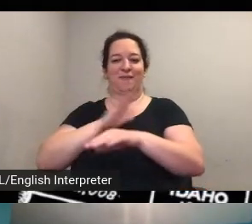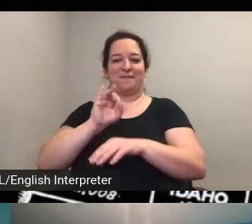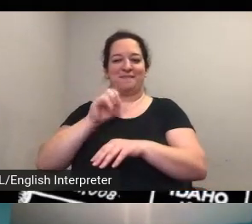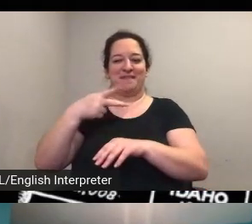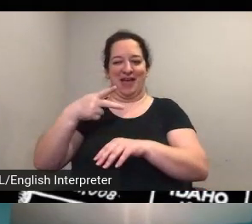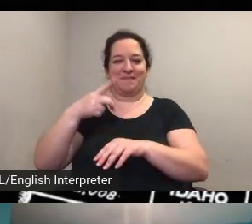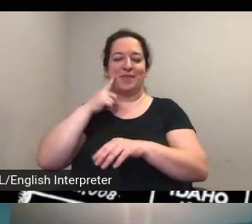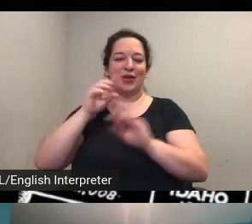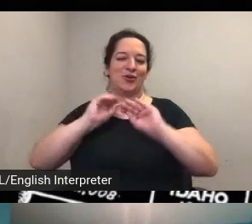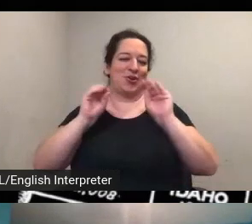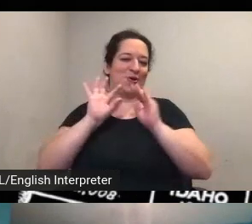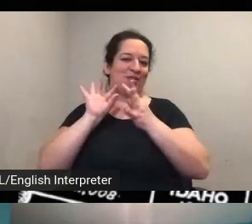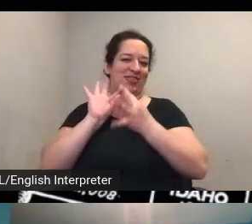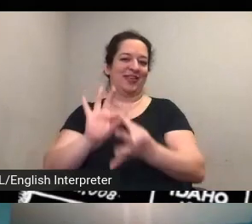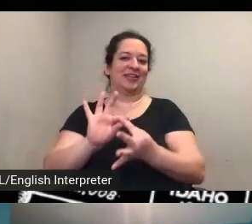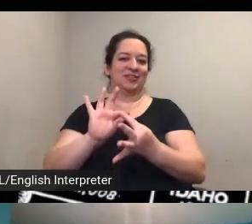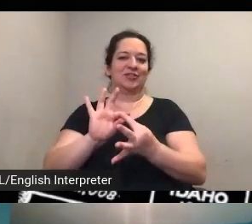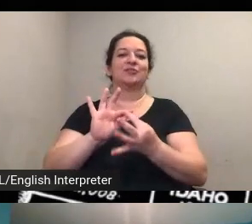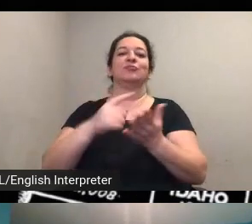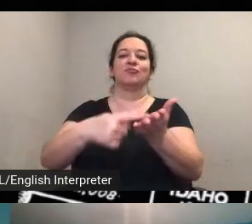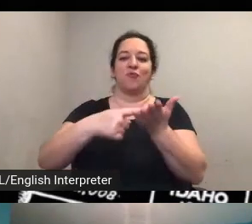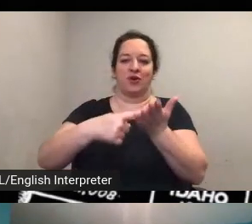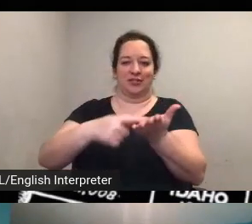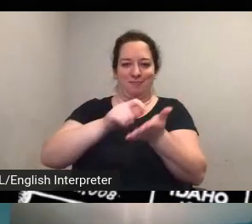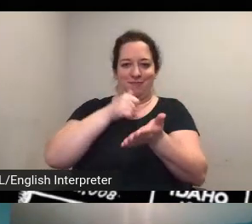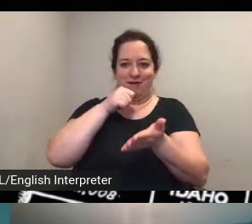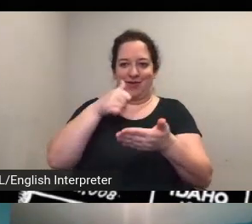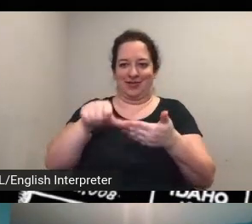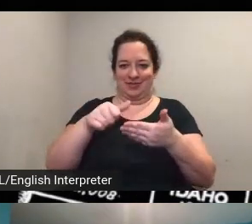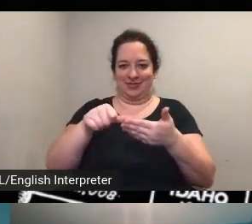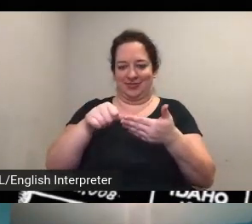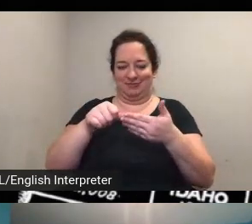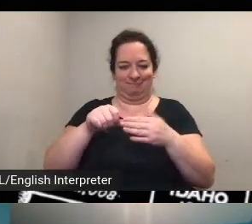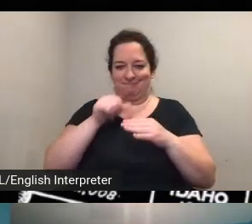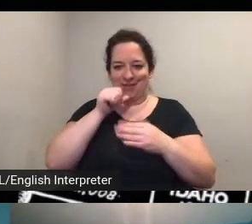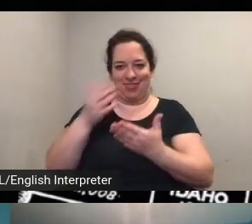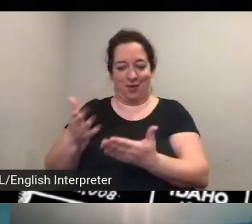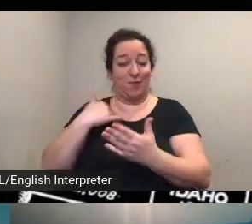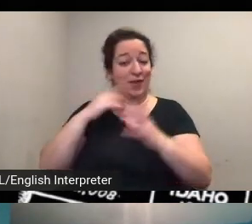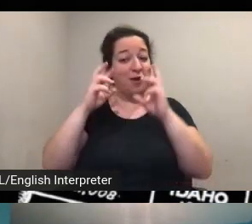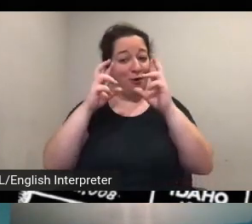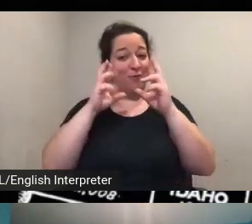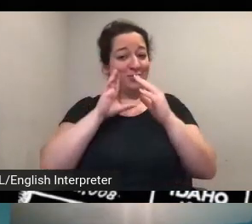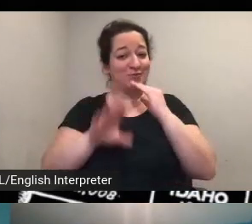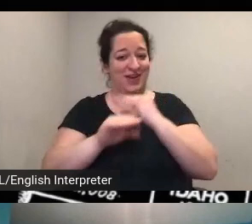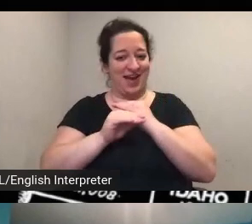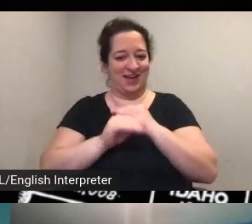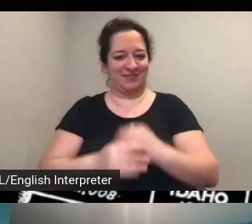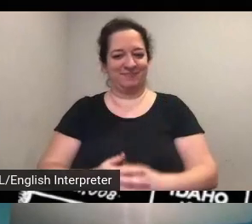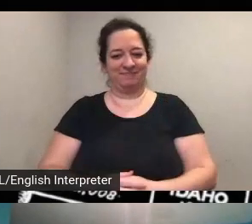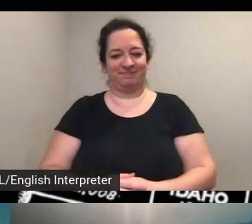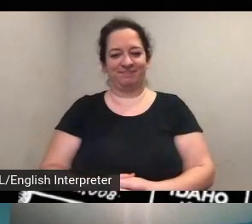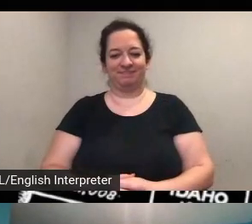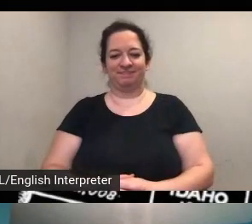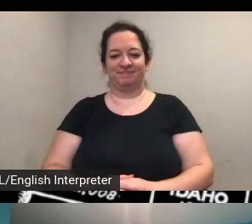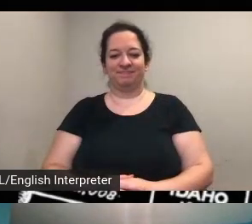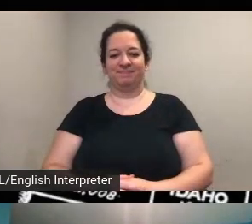be able to add in there fantastic um liz cannon has left a comment